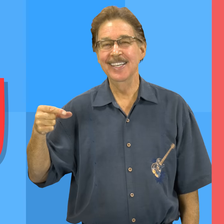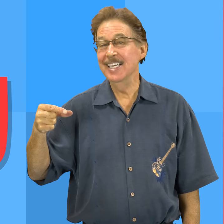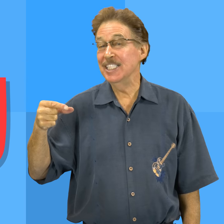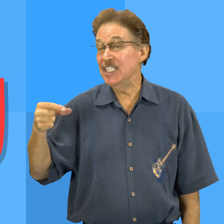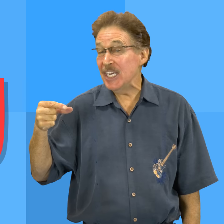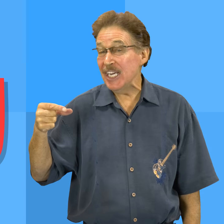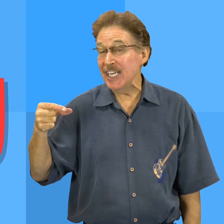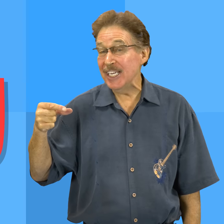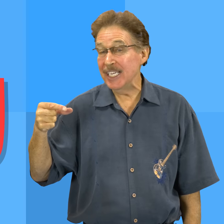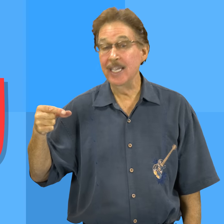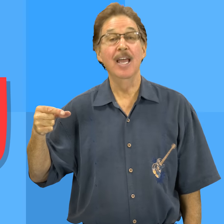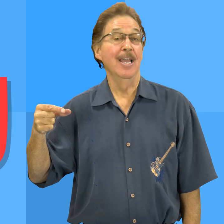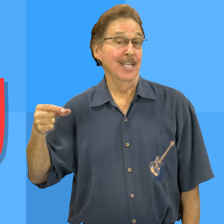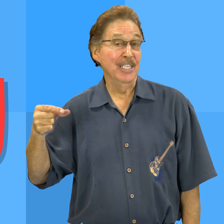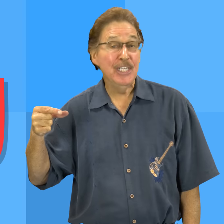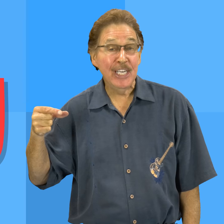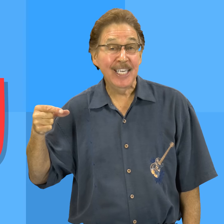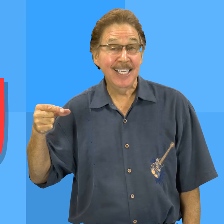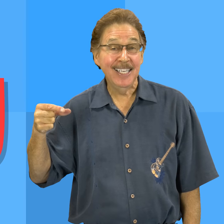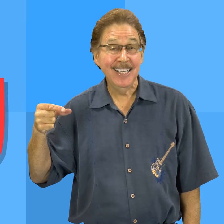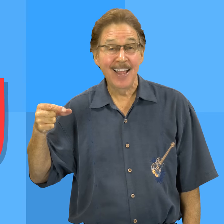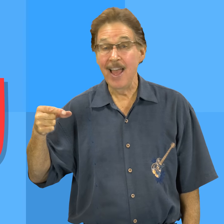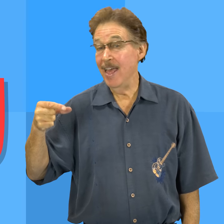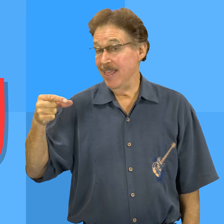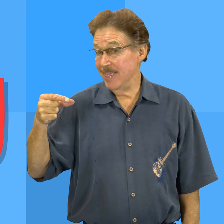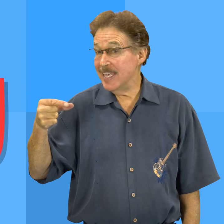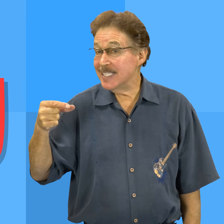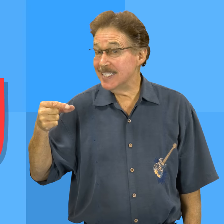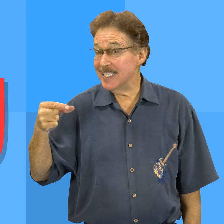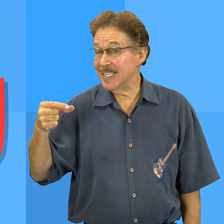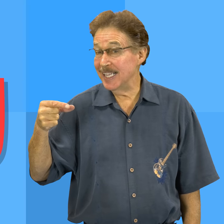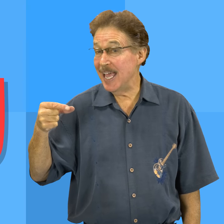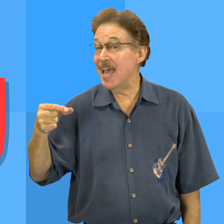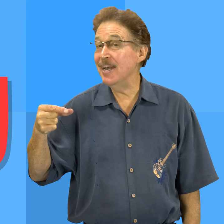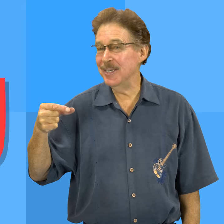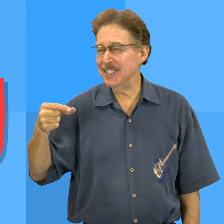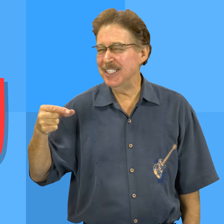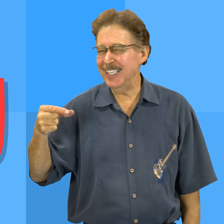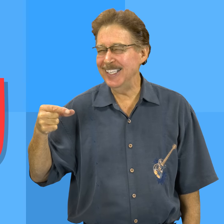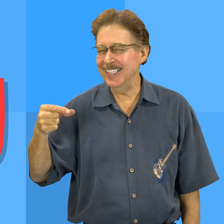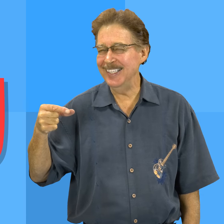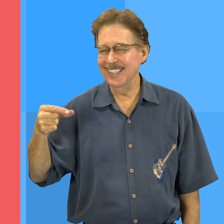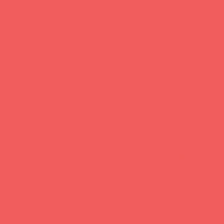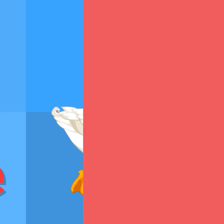G, g, this is the letter g